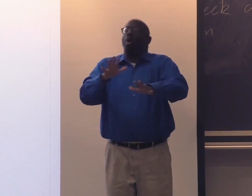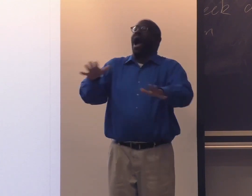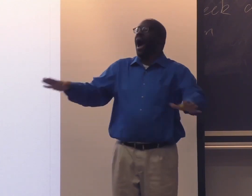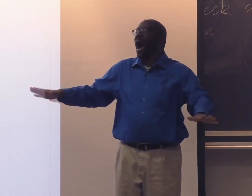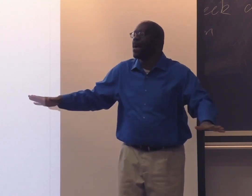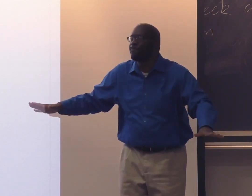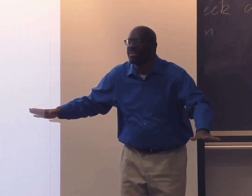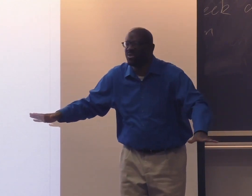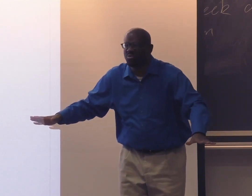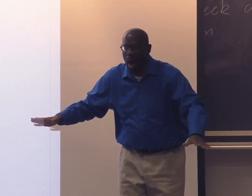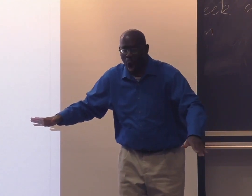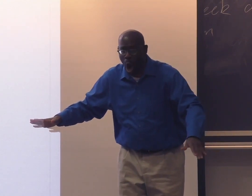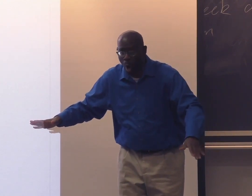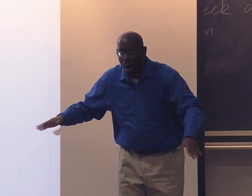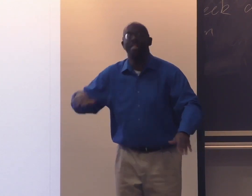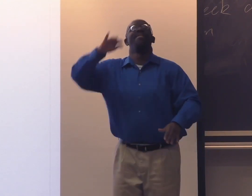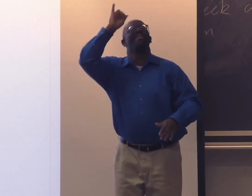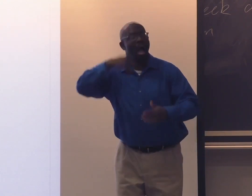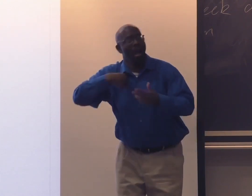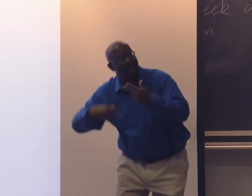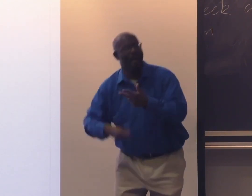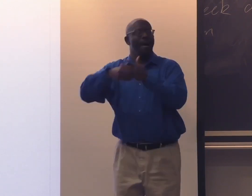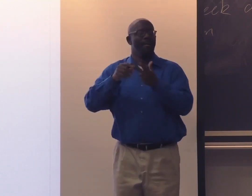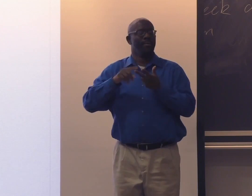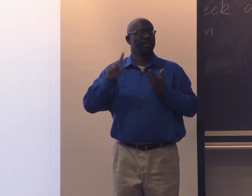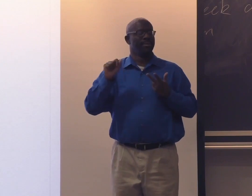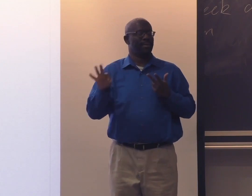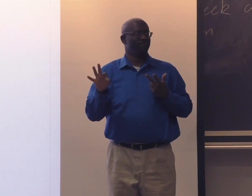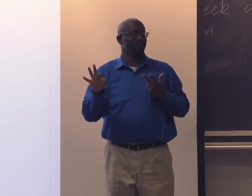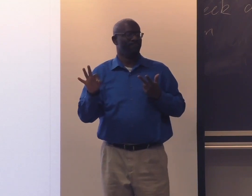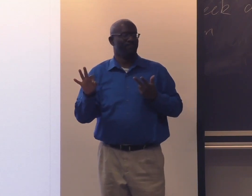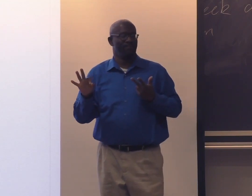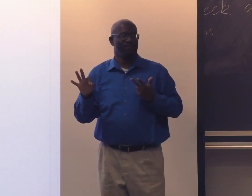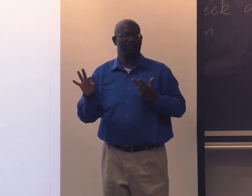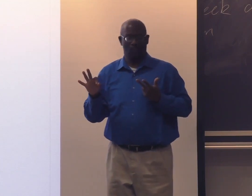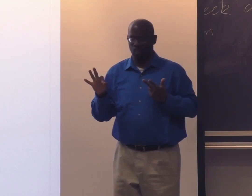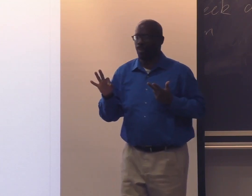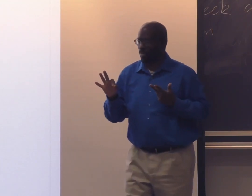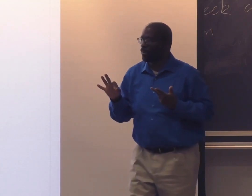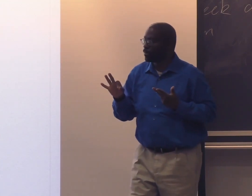And then I say, hey, I'm deaf. And then they say, I'm sorry. And then all of a sudden, my deaf identity